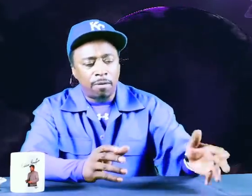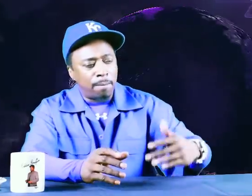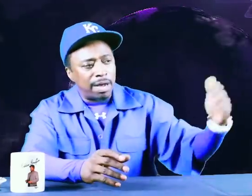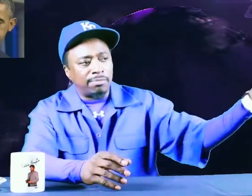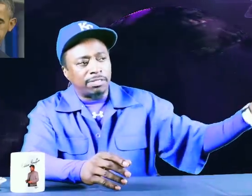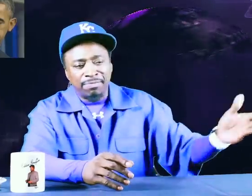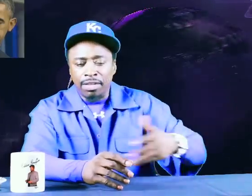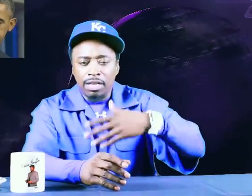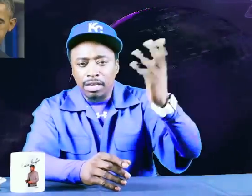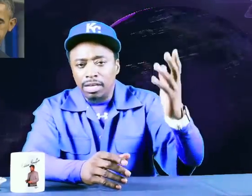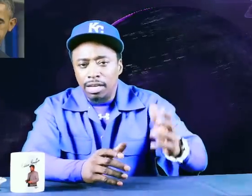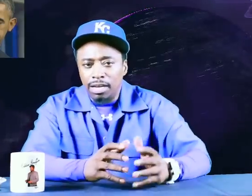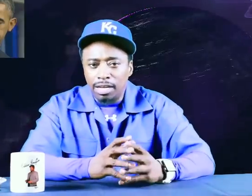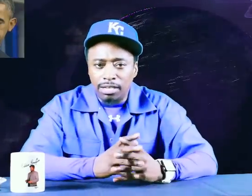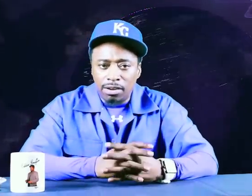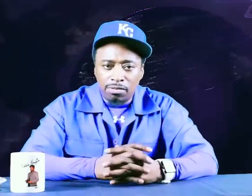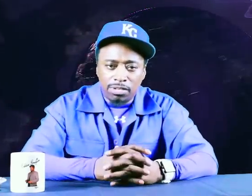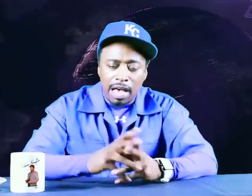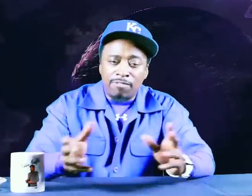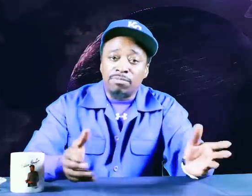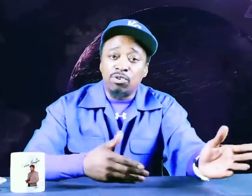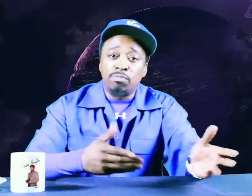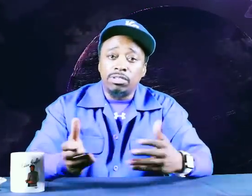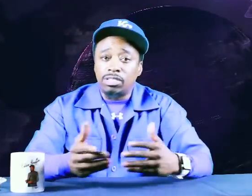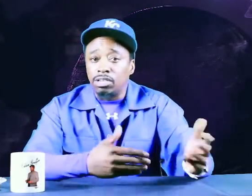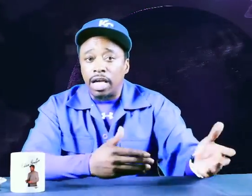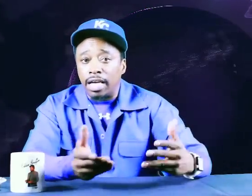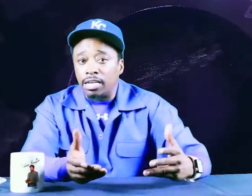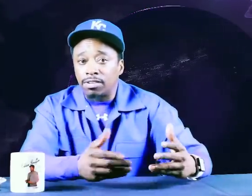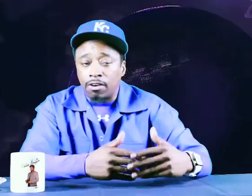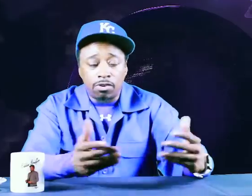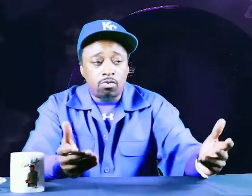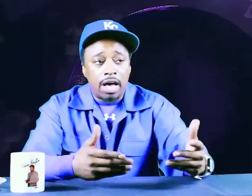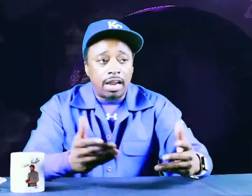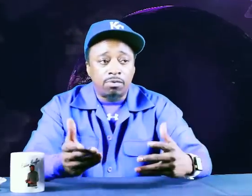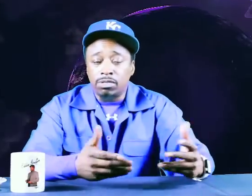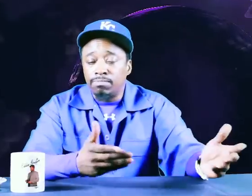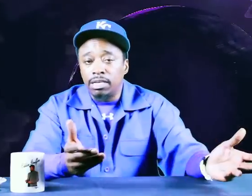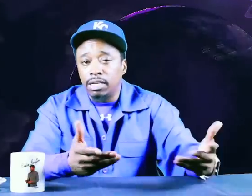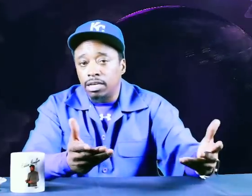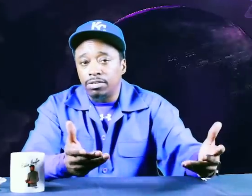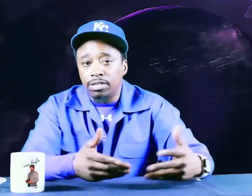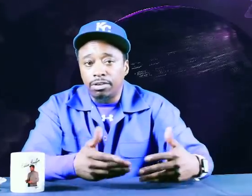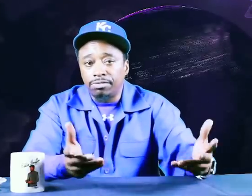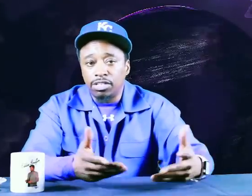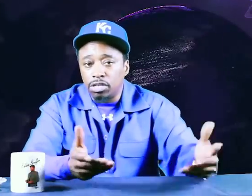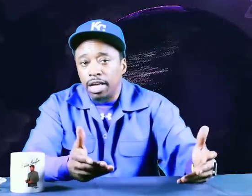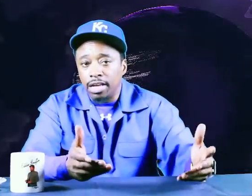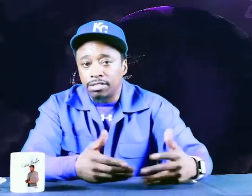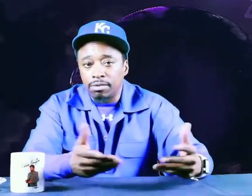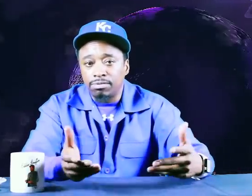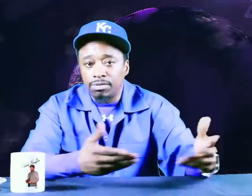You know, Obama, and uh, the guy from Cuba and him shook hands. I don't know why that was a big deal. They shook hands.